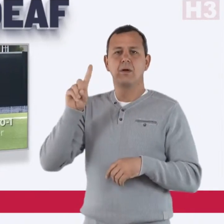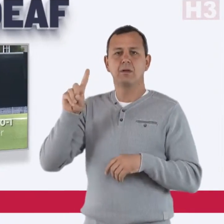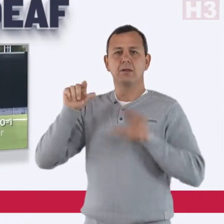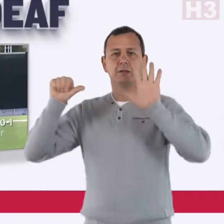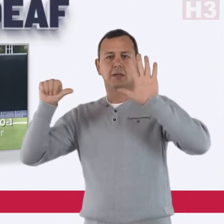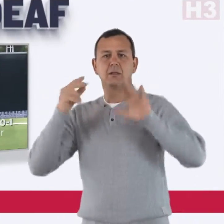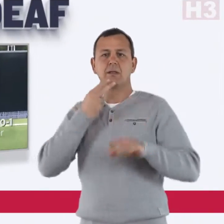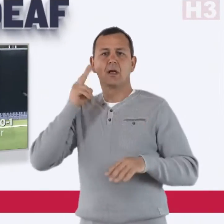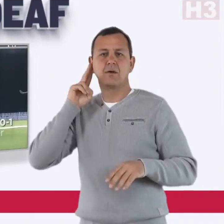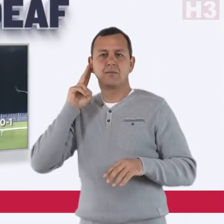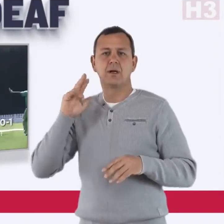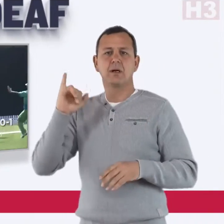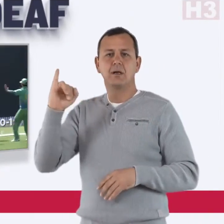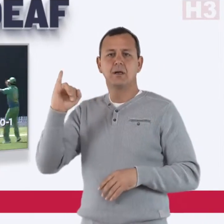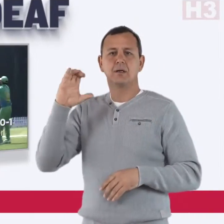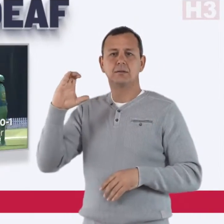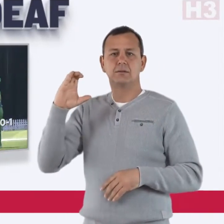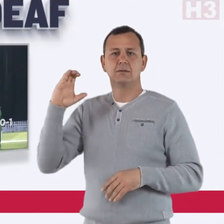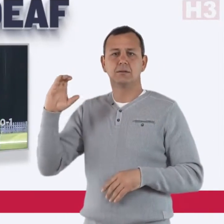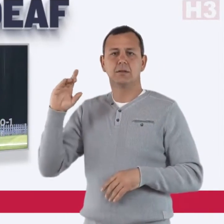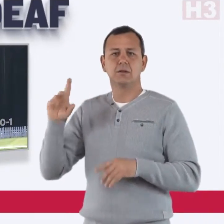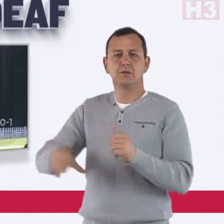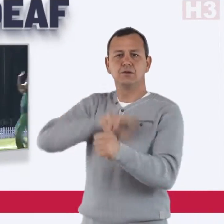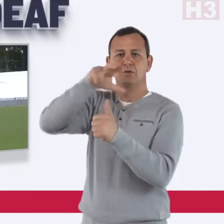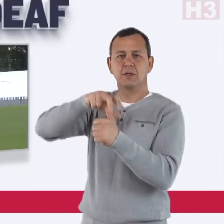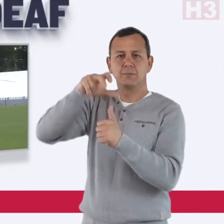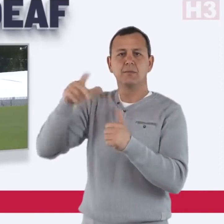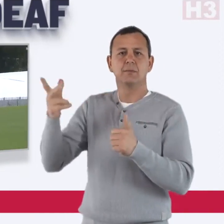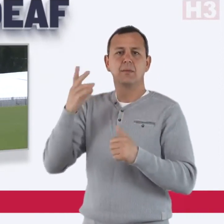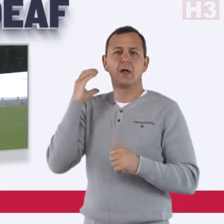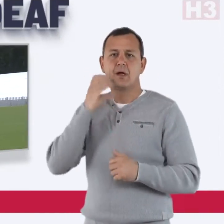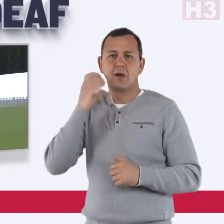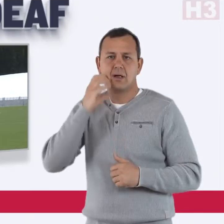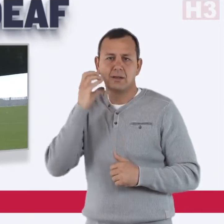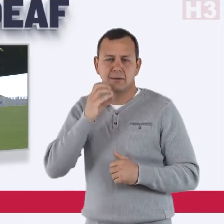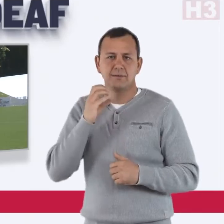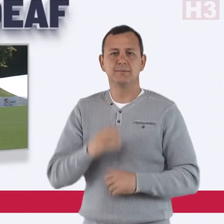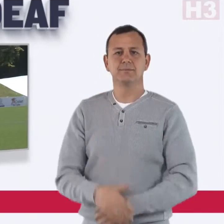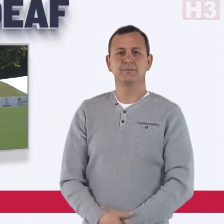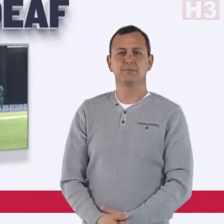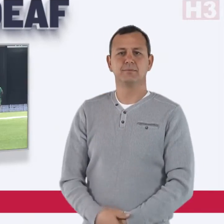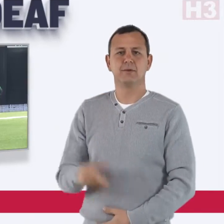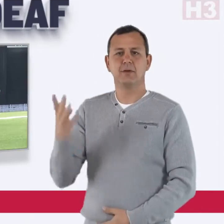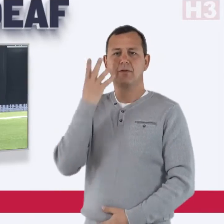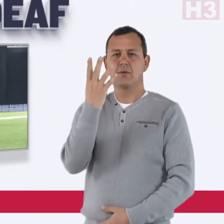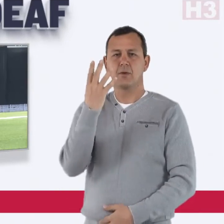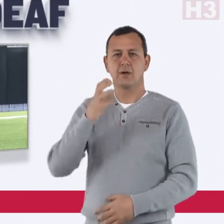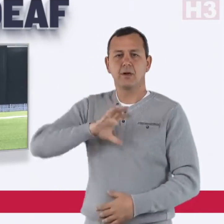Deaf ICC Championship in the United Arab Emirates. Four nations